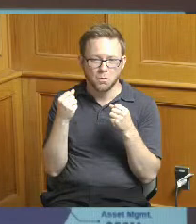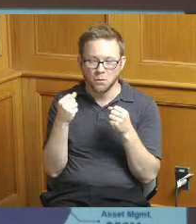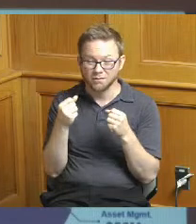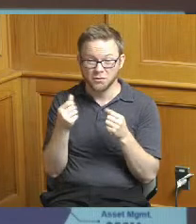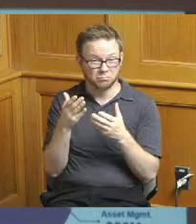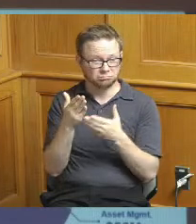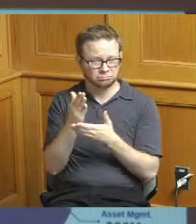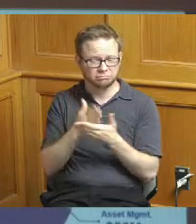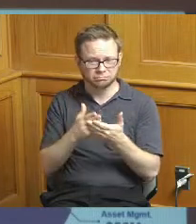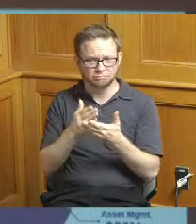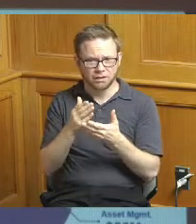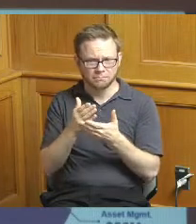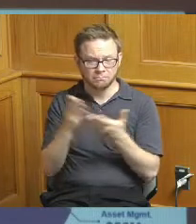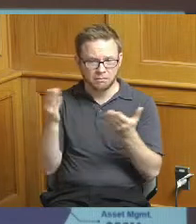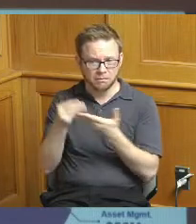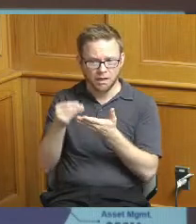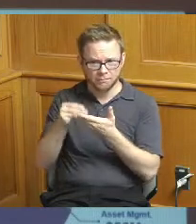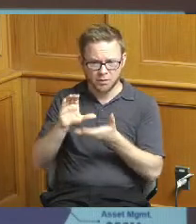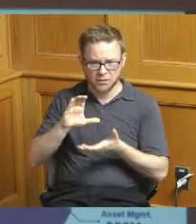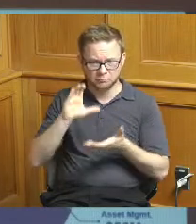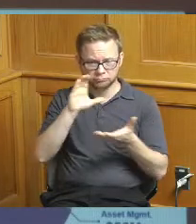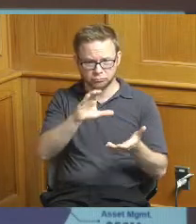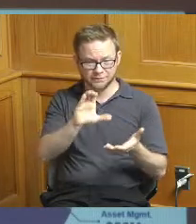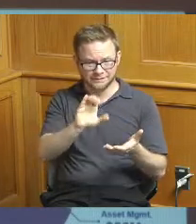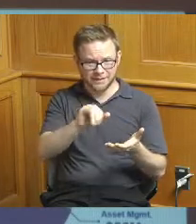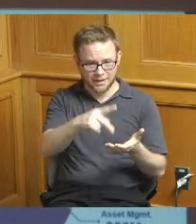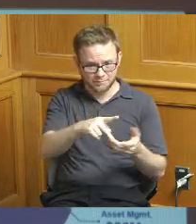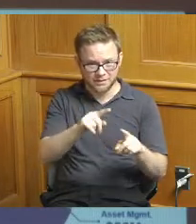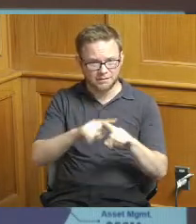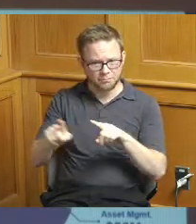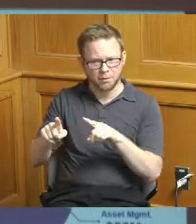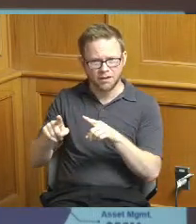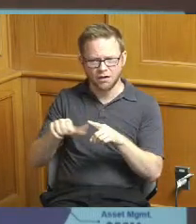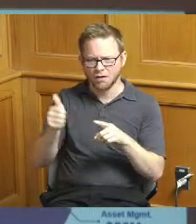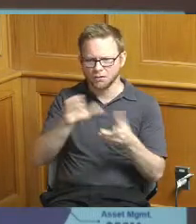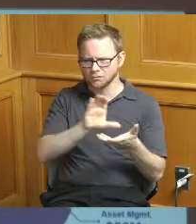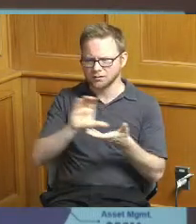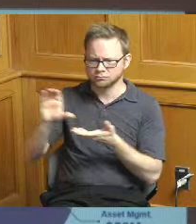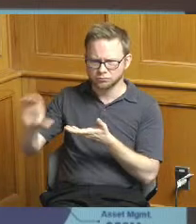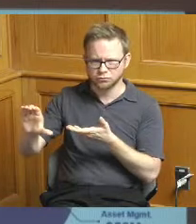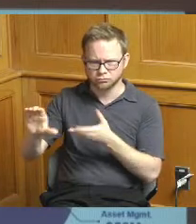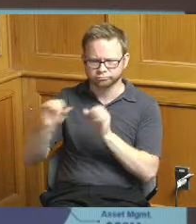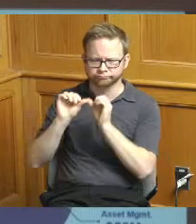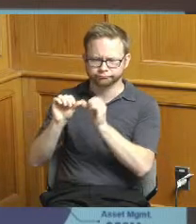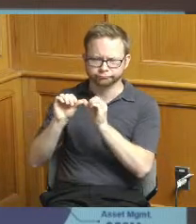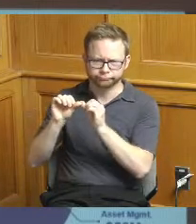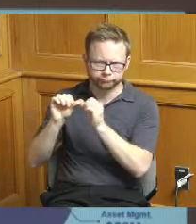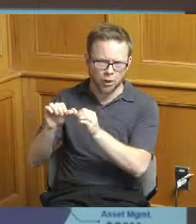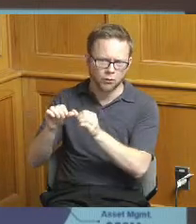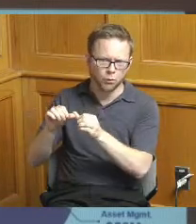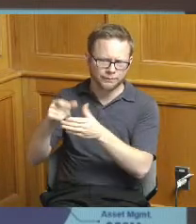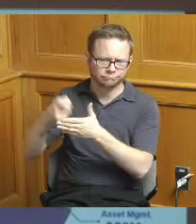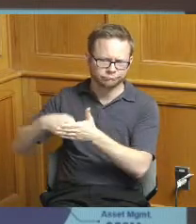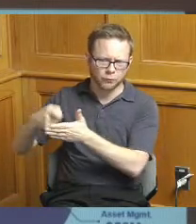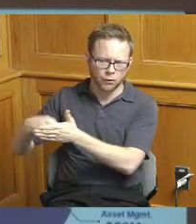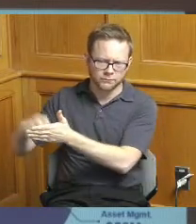is capital expenditures but they are ongoing expenses for upgrades of the assets we have